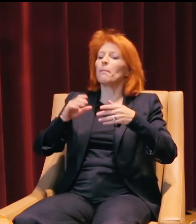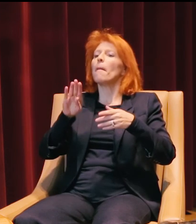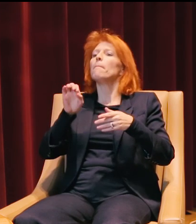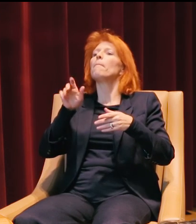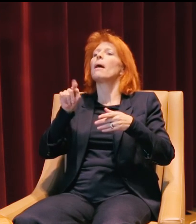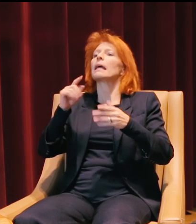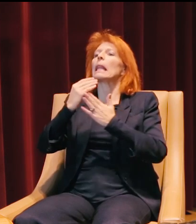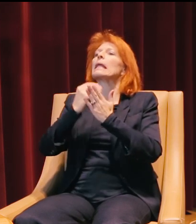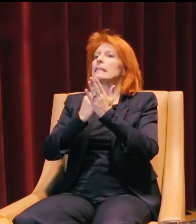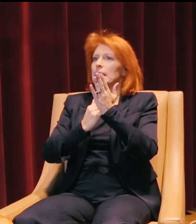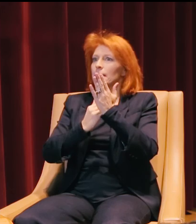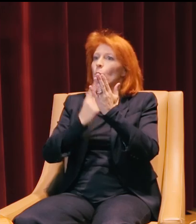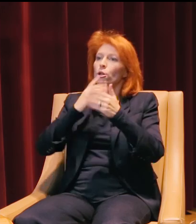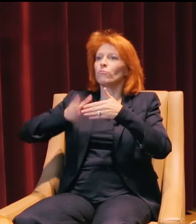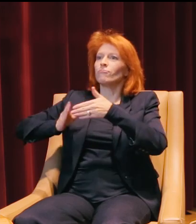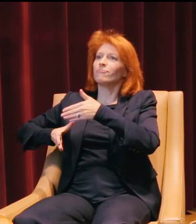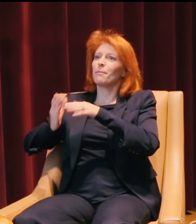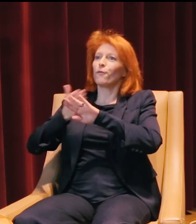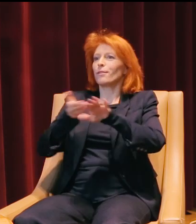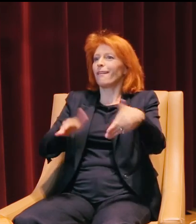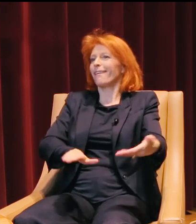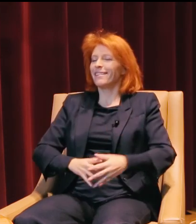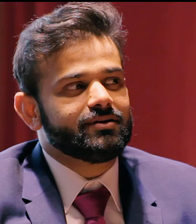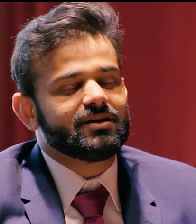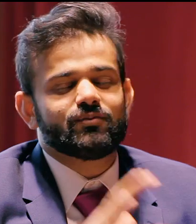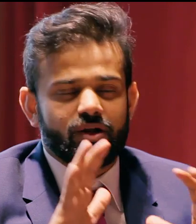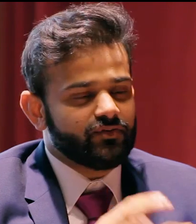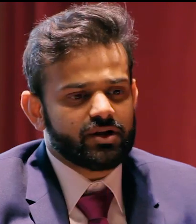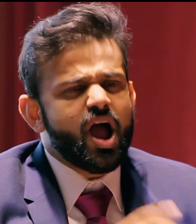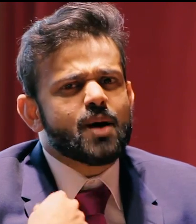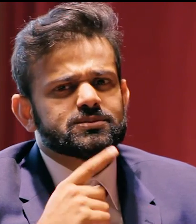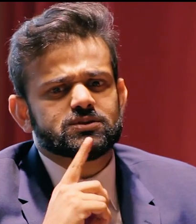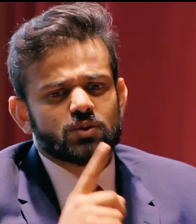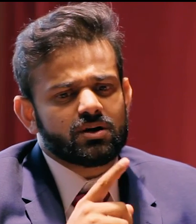that they've always thought about completing. Wonderful.